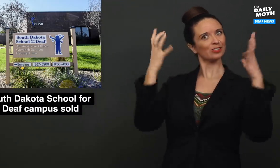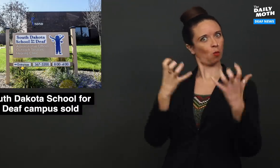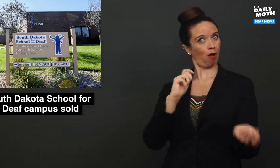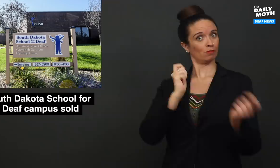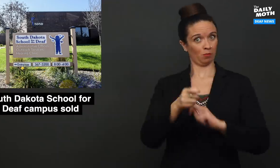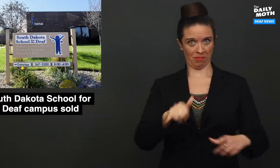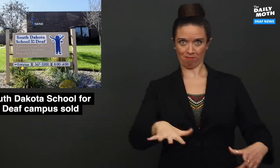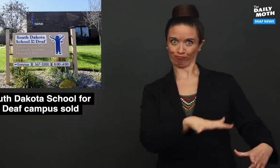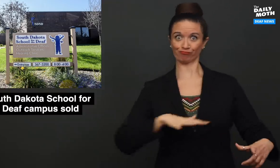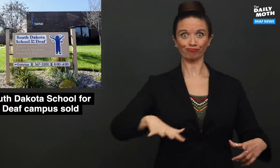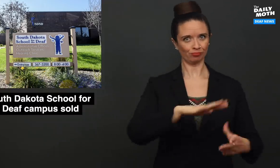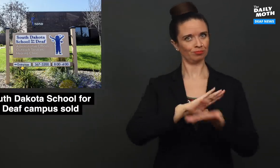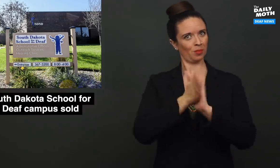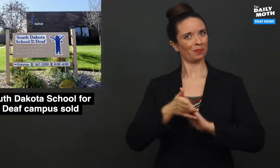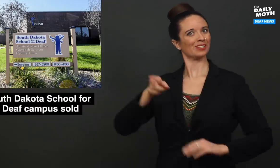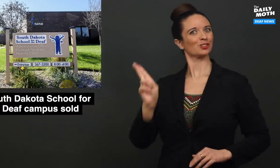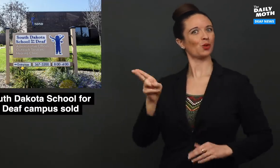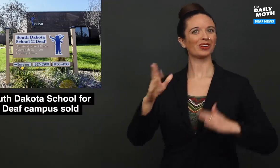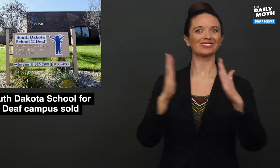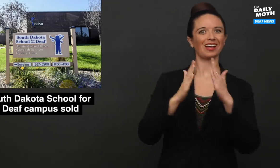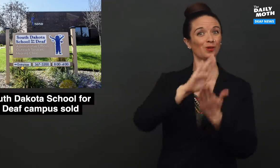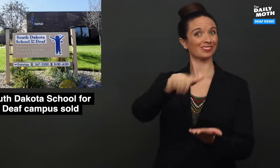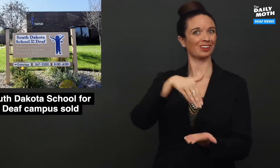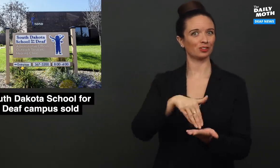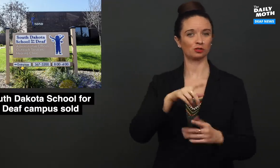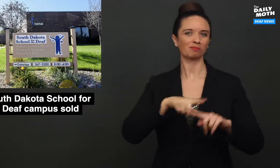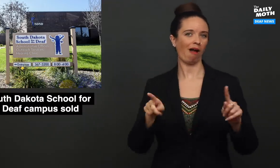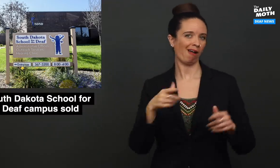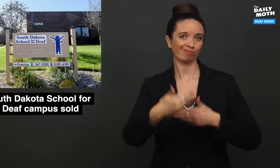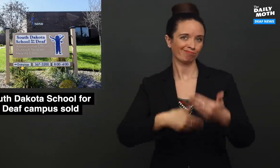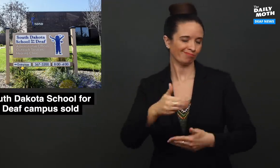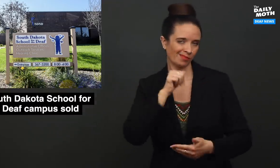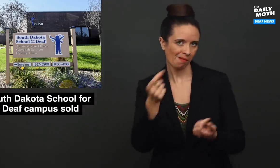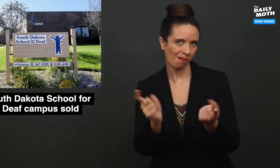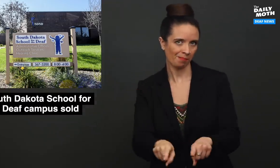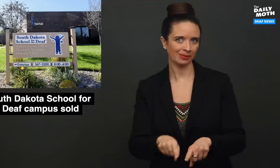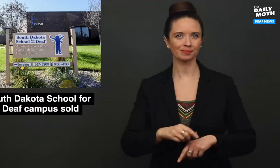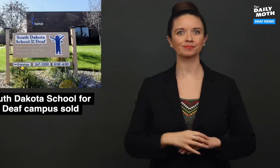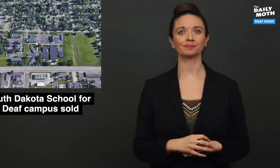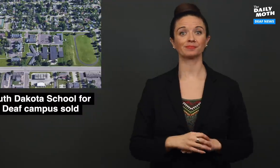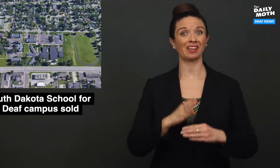a vision to transform the area into a historic town center, but it didn't happen.